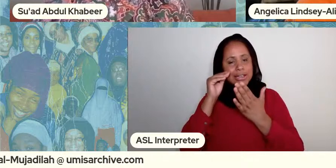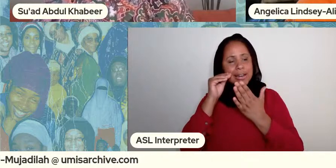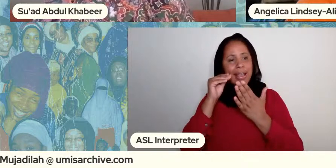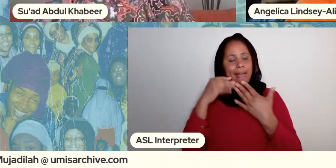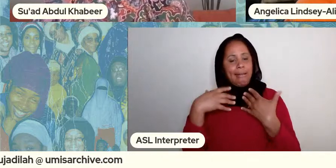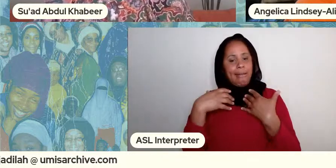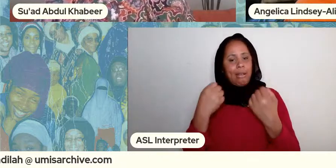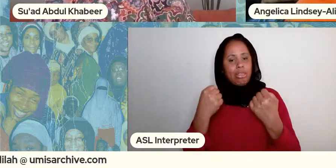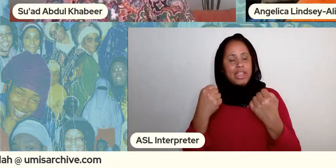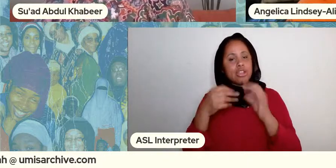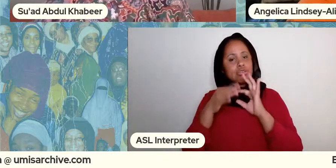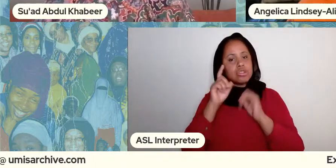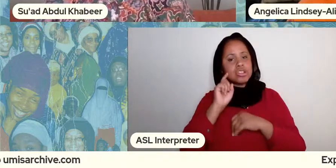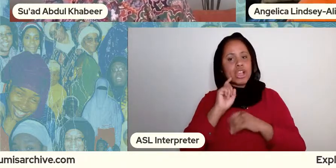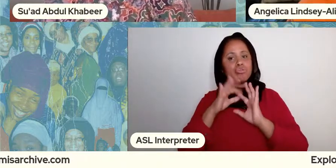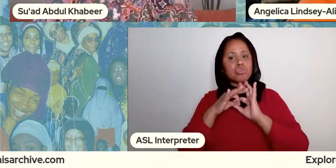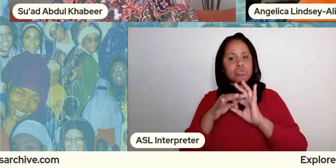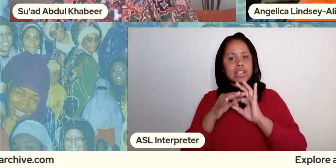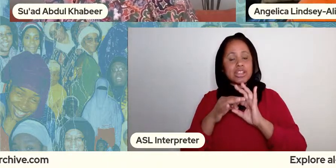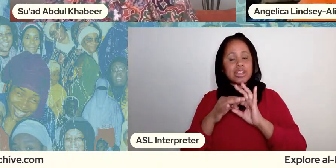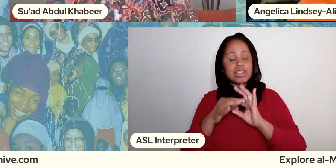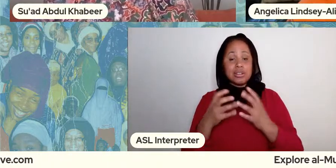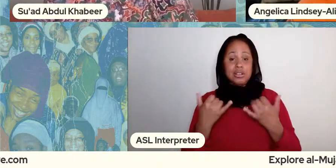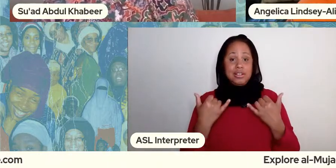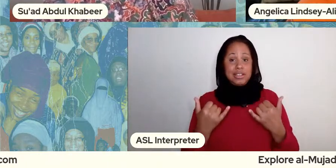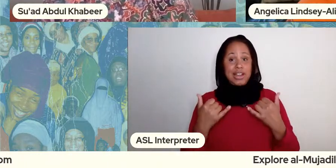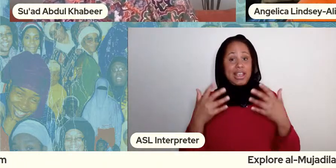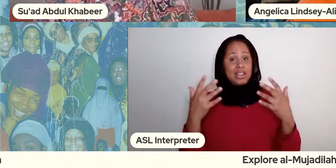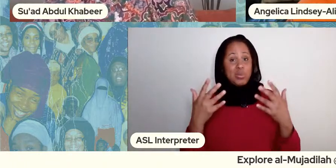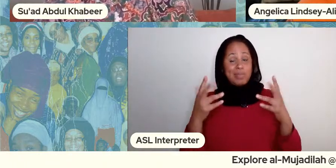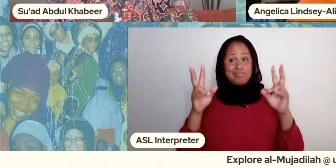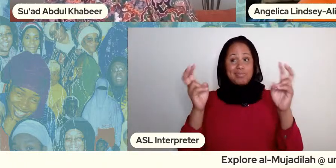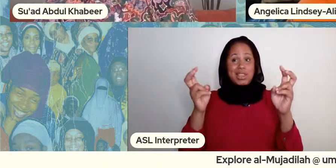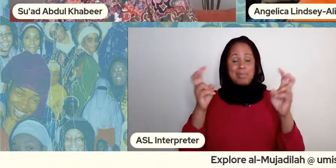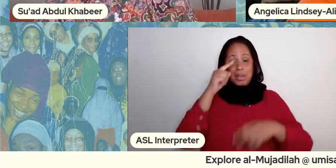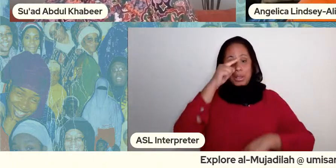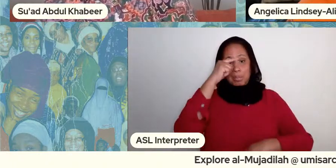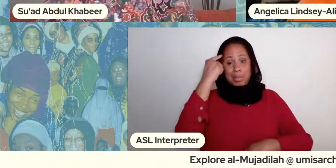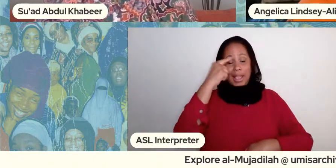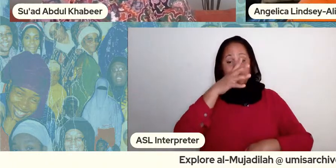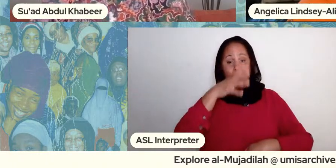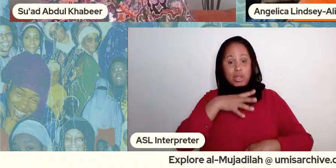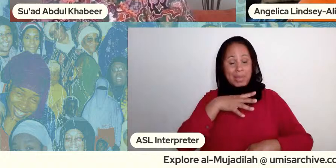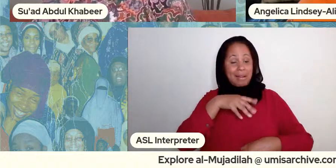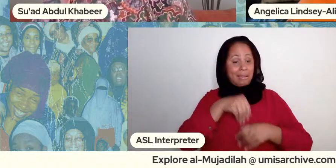that the theme for today is el mujadila black women in love in heartbreak and then sisterhood